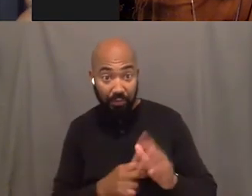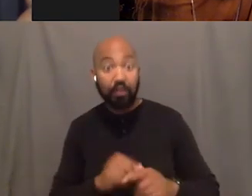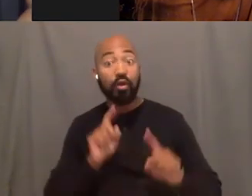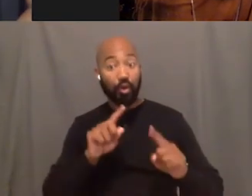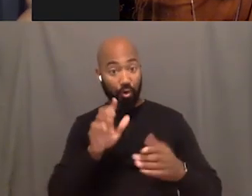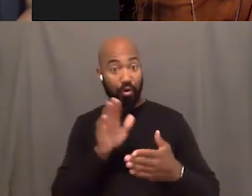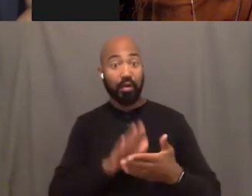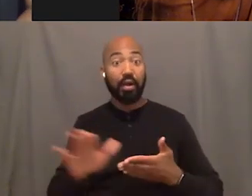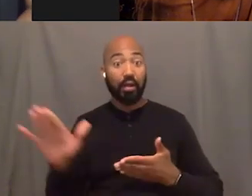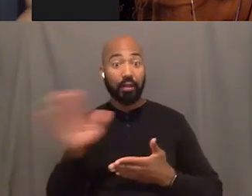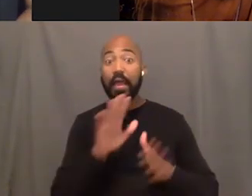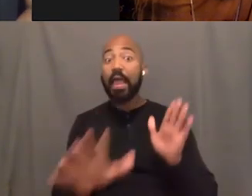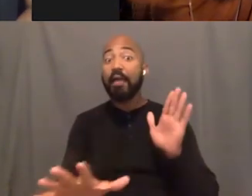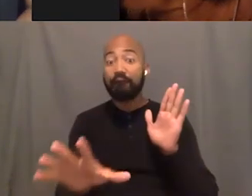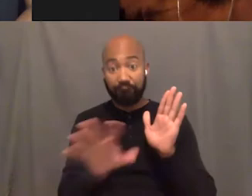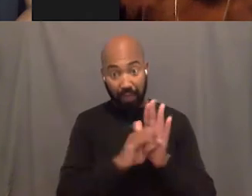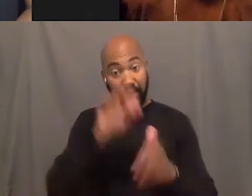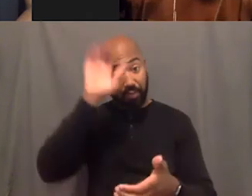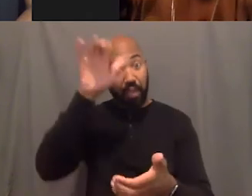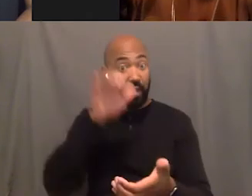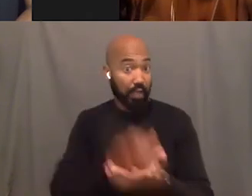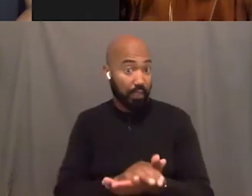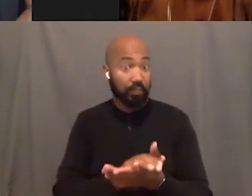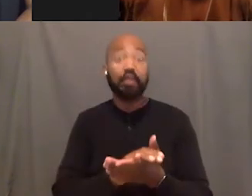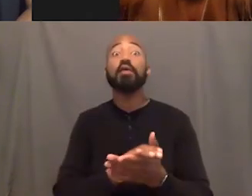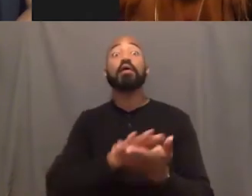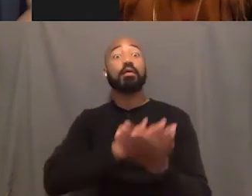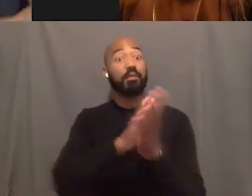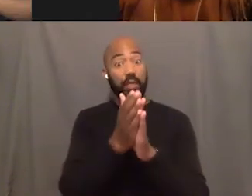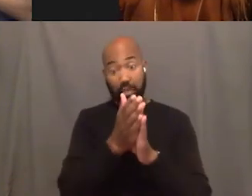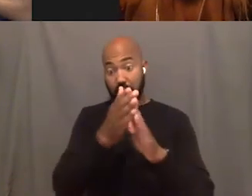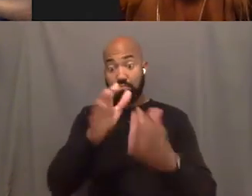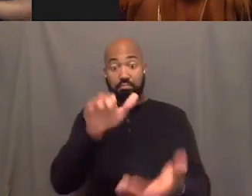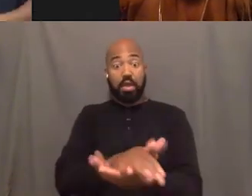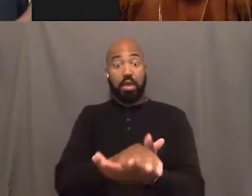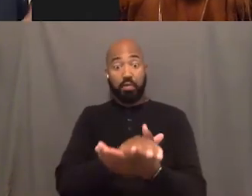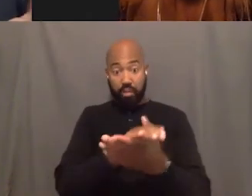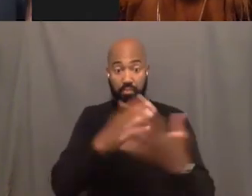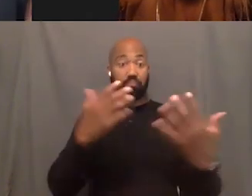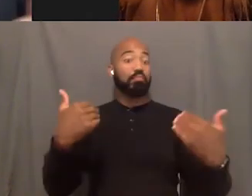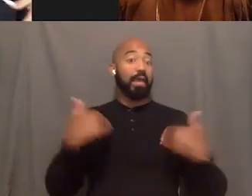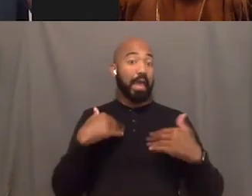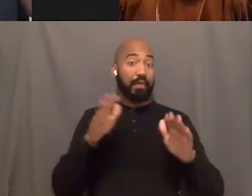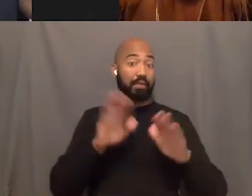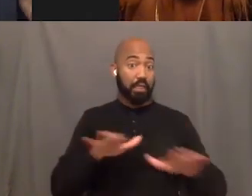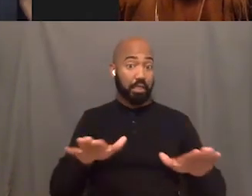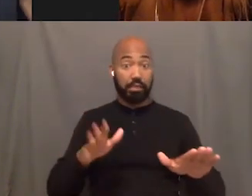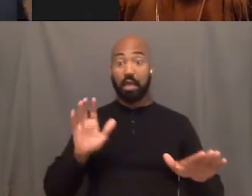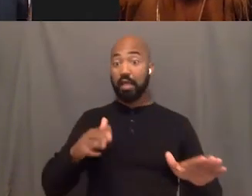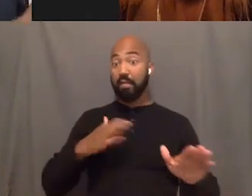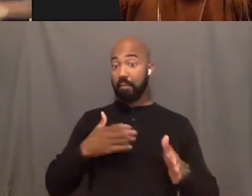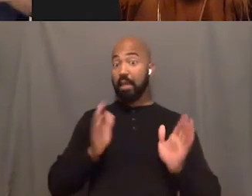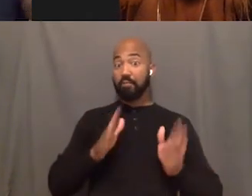and find a husband and be married and have kids. That was originally my plan when I went to college.